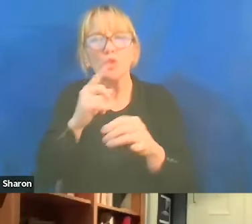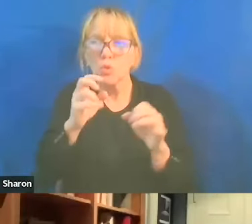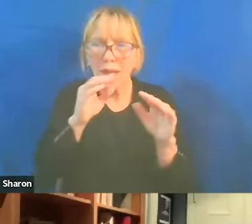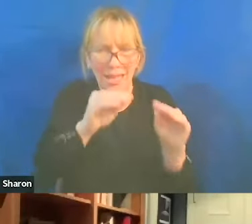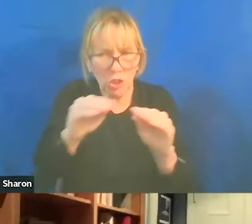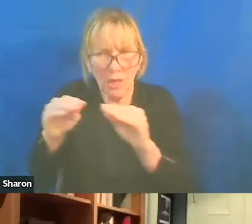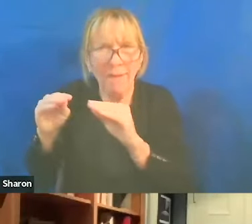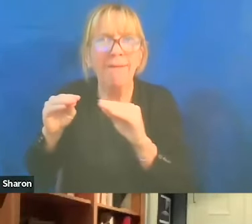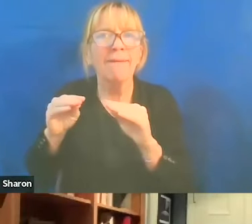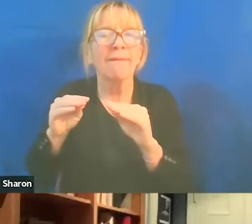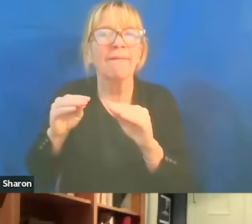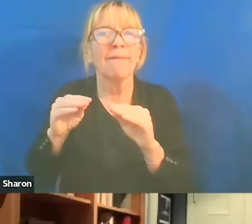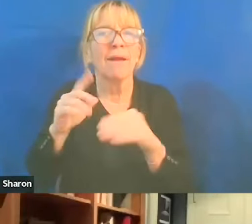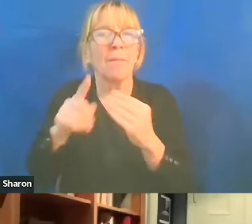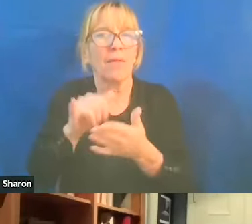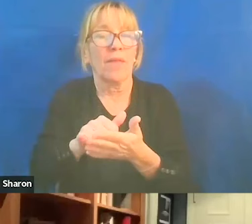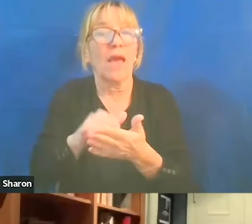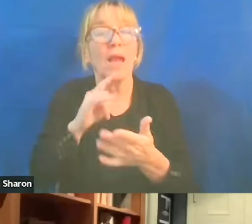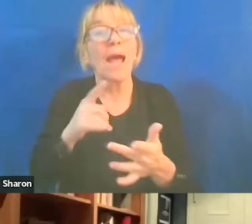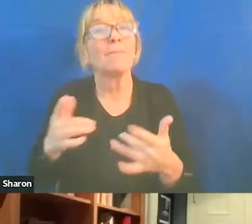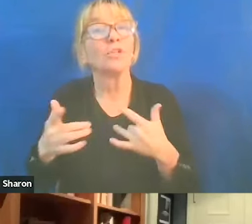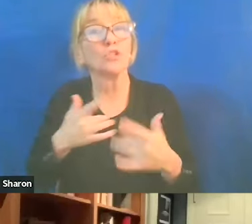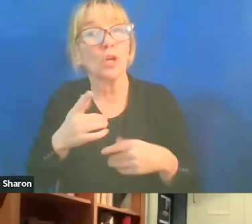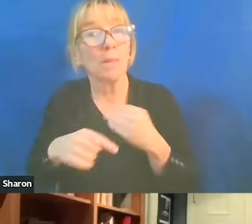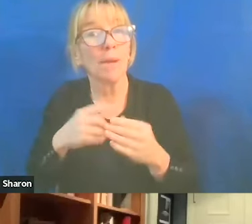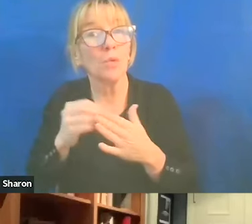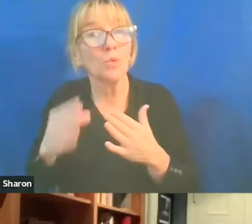And I am concerned about students who are so in that tunnel,